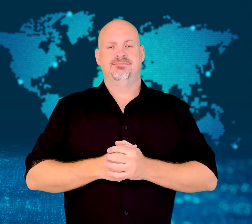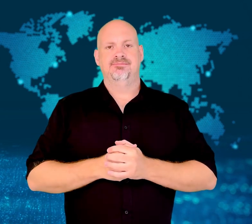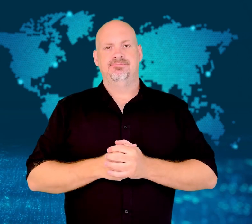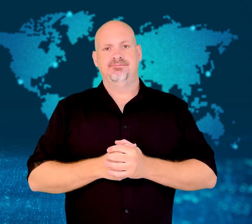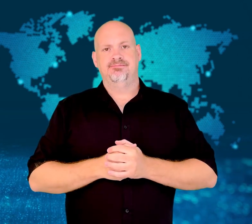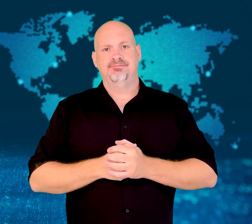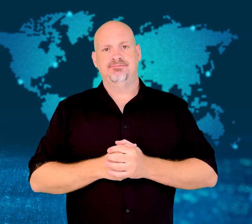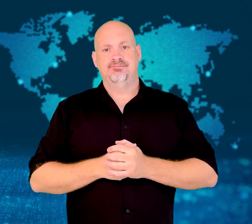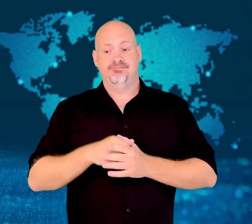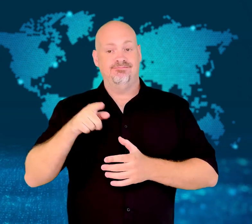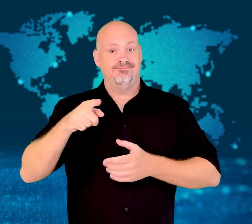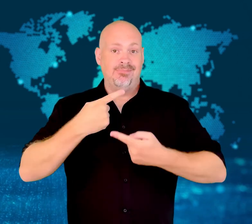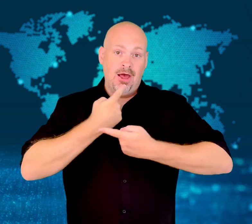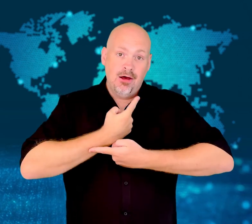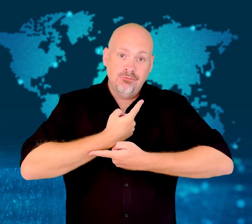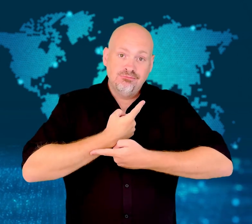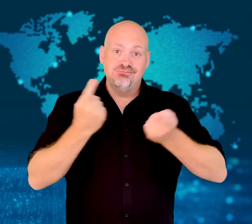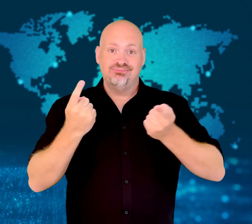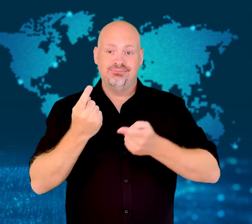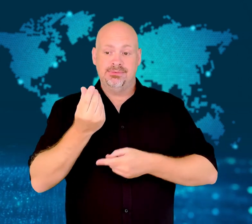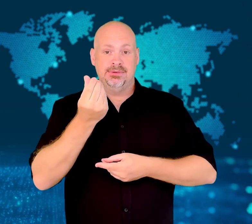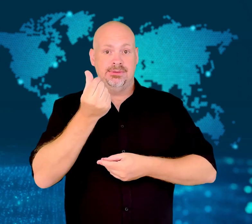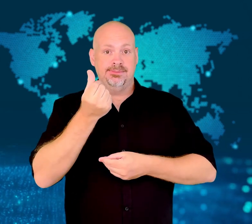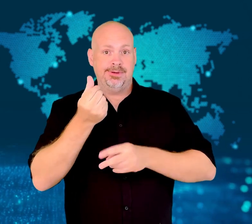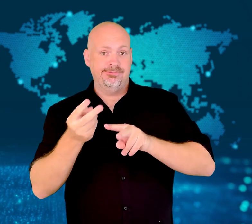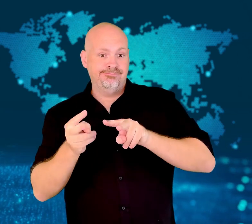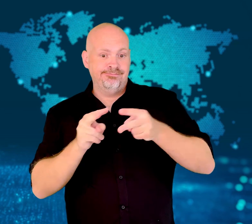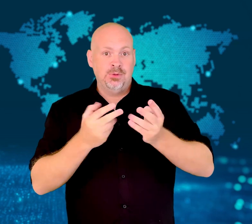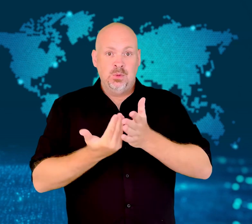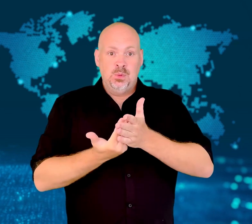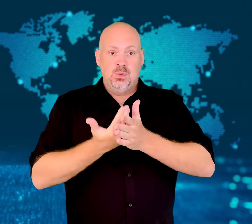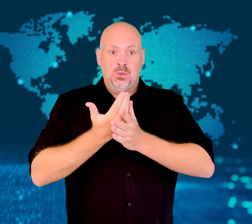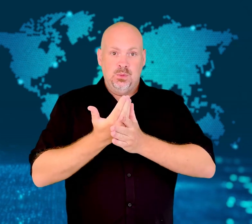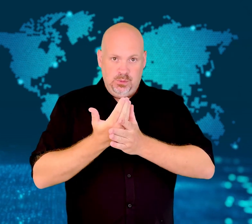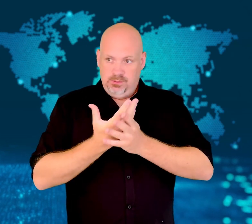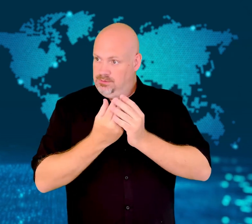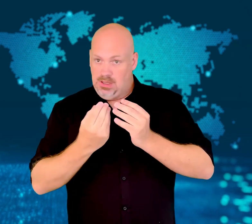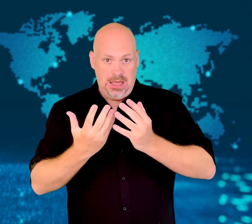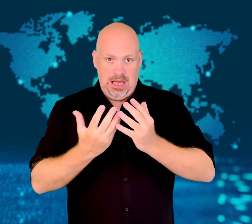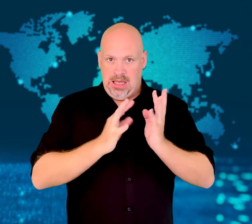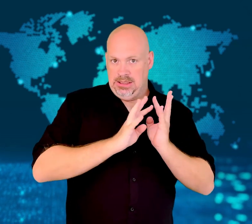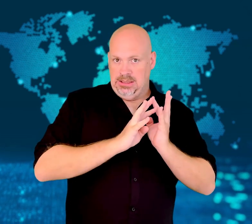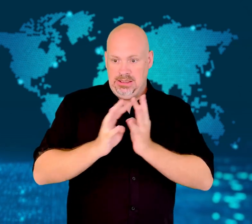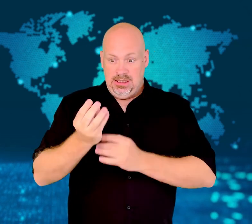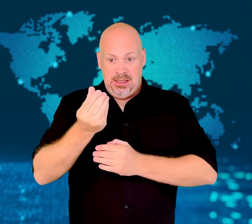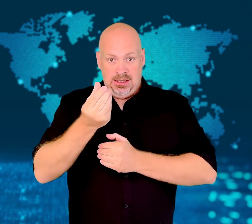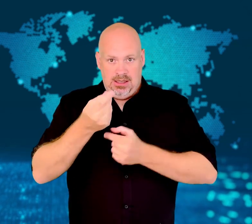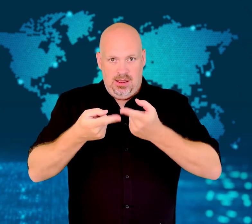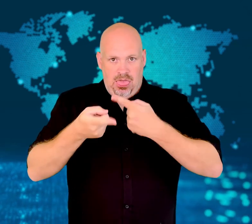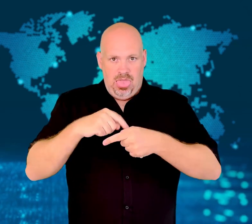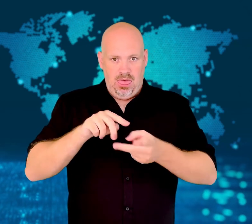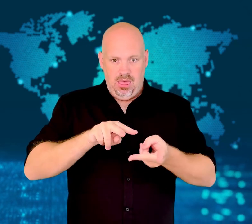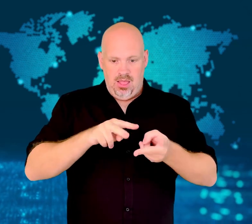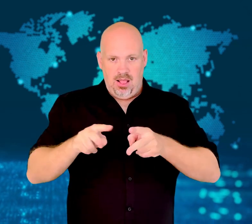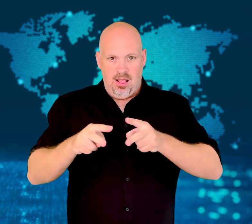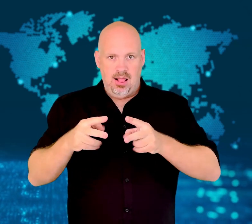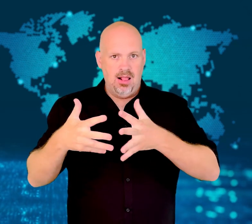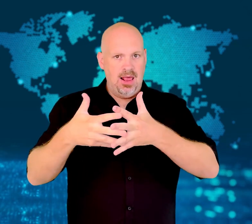After the announcement, some hurried to change their money